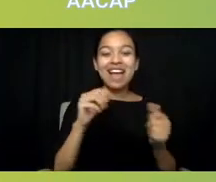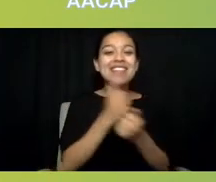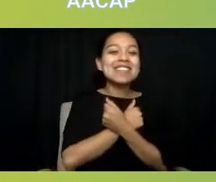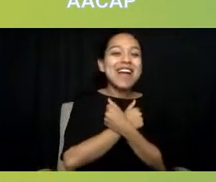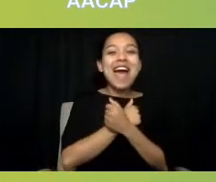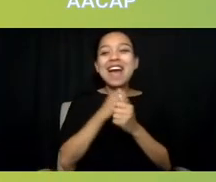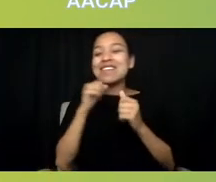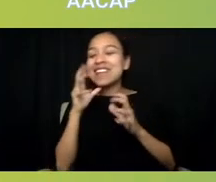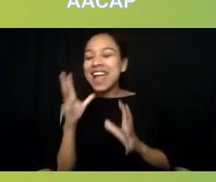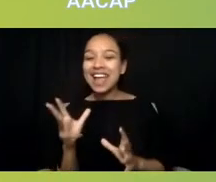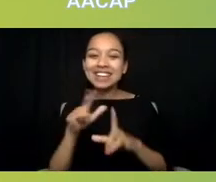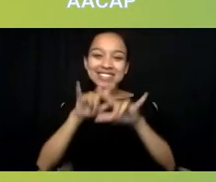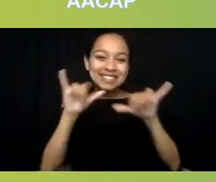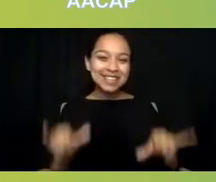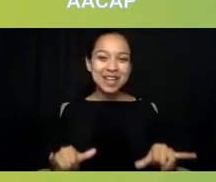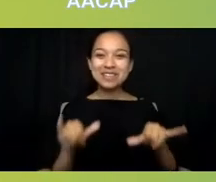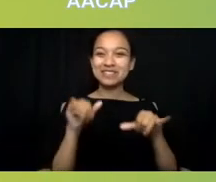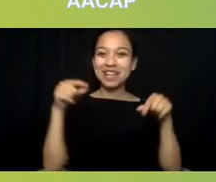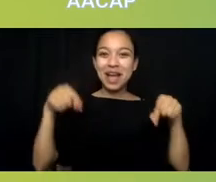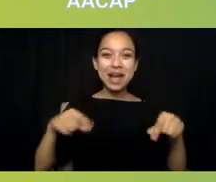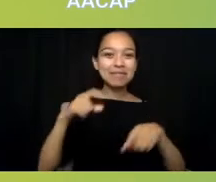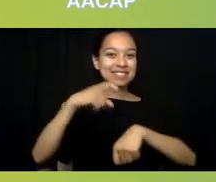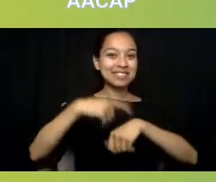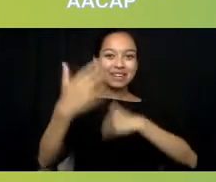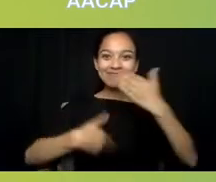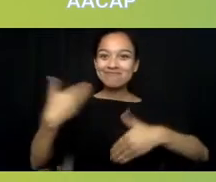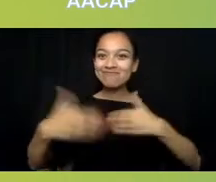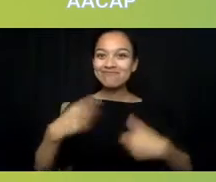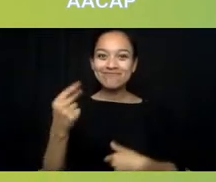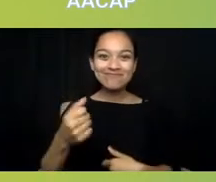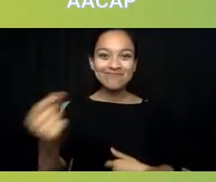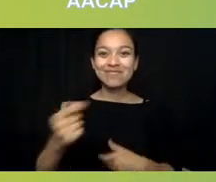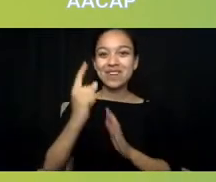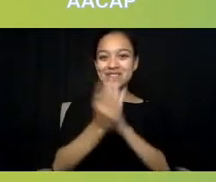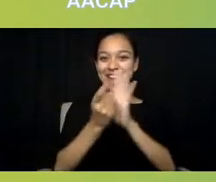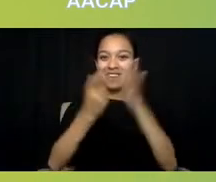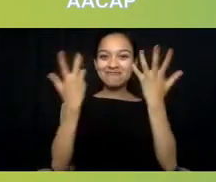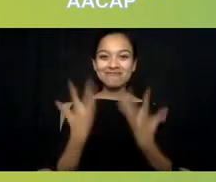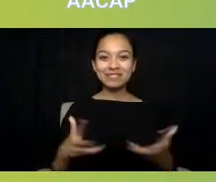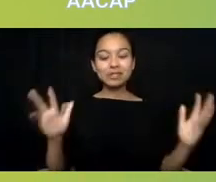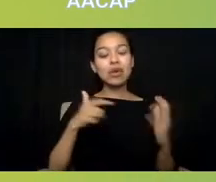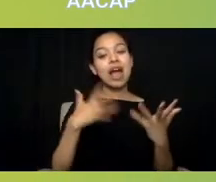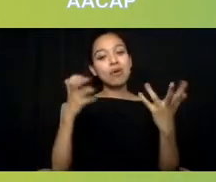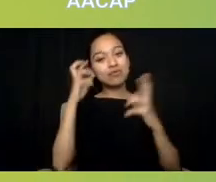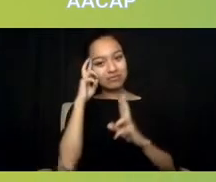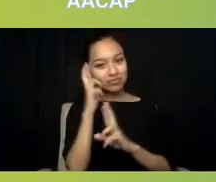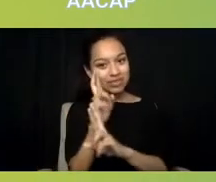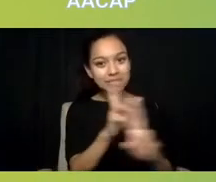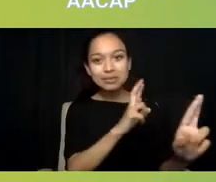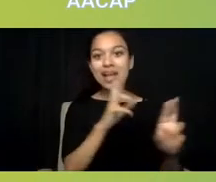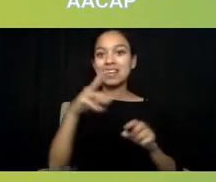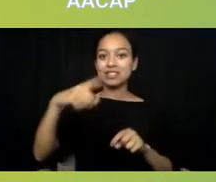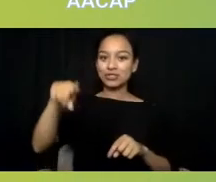and before we know it the hour is done. And I want to be so respectful of our esteemed guests who've joined us today to speak as well.